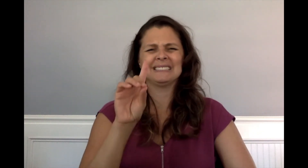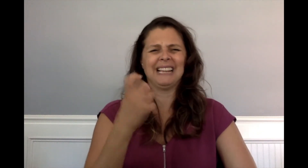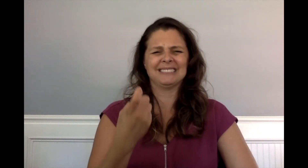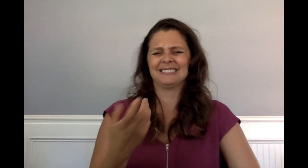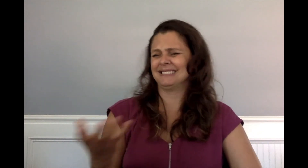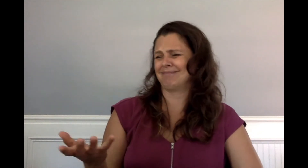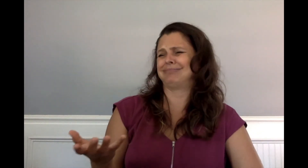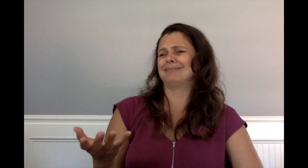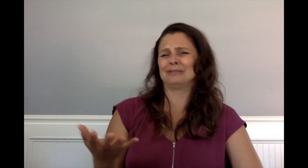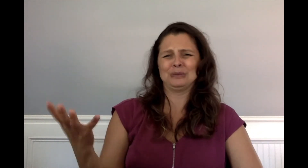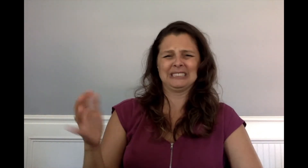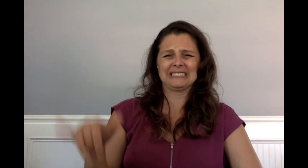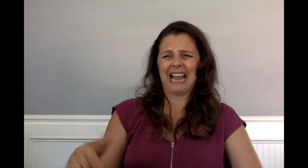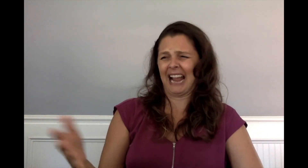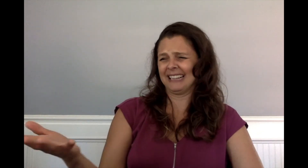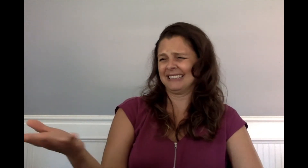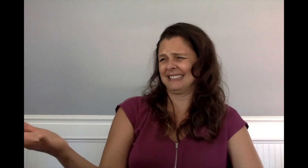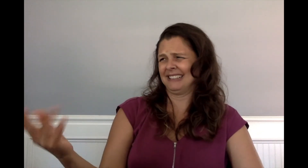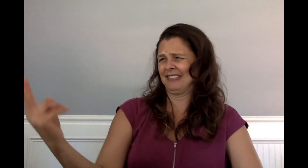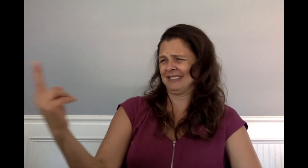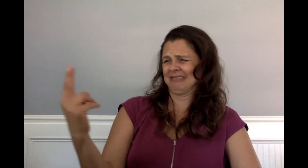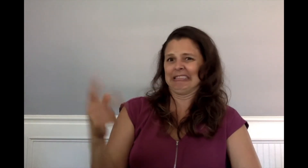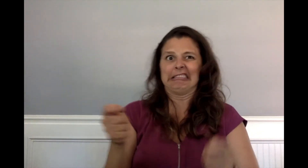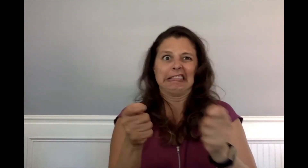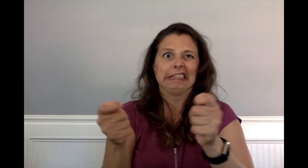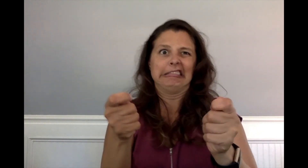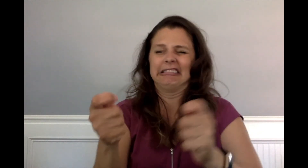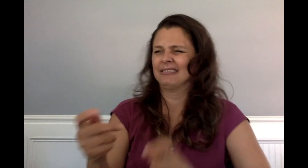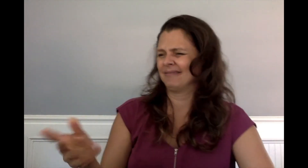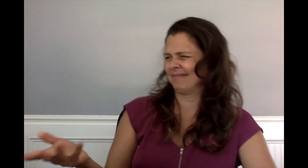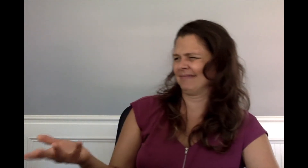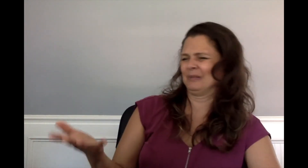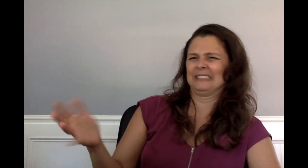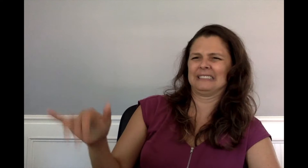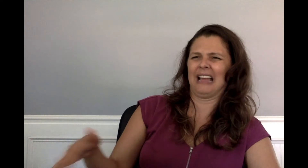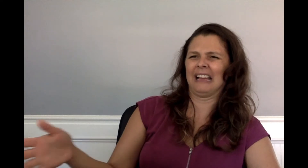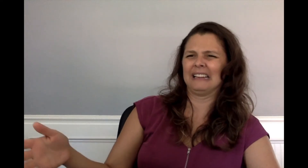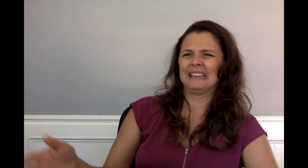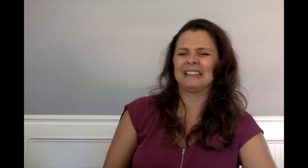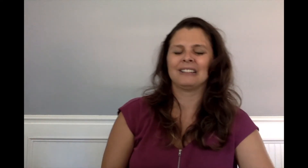"What's all this?" Dex asked.